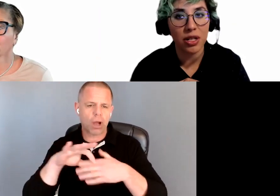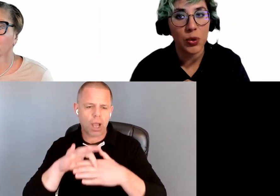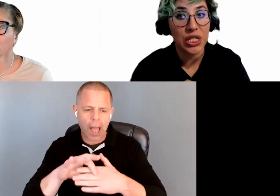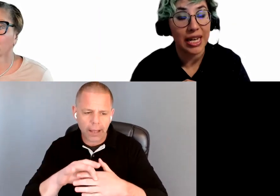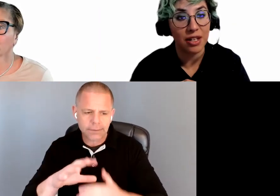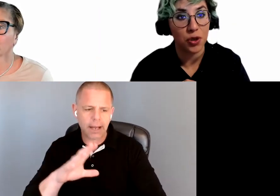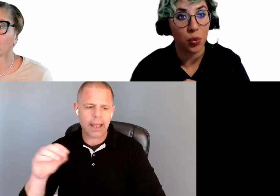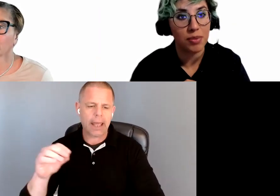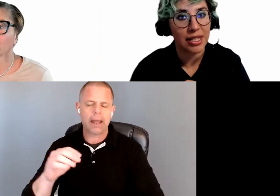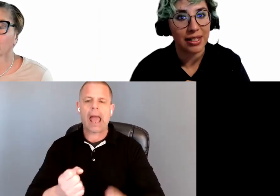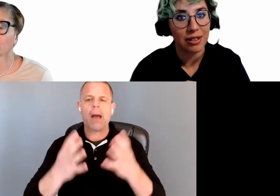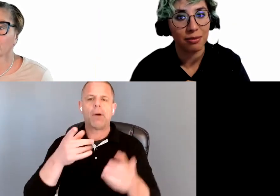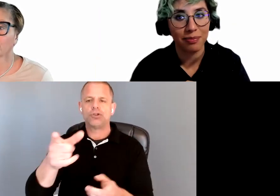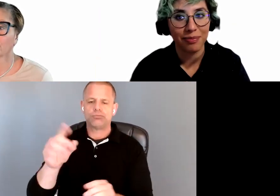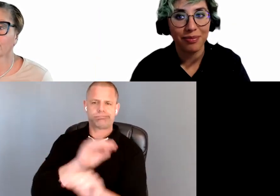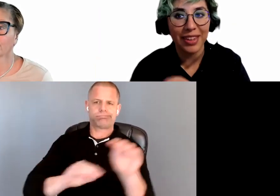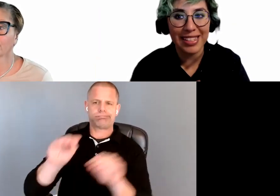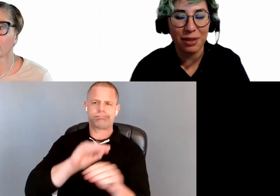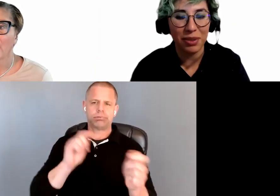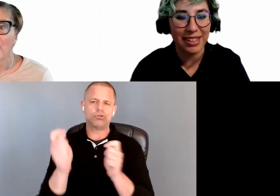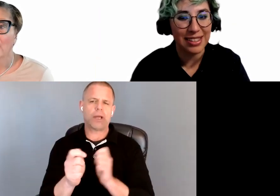you change your website. Next slide, please.